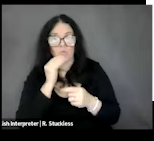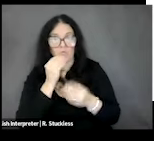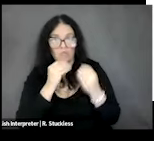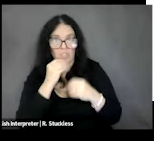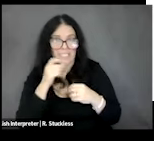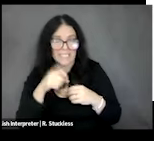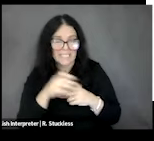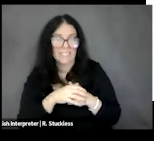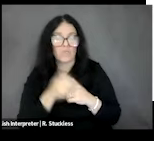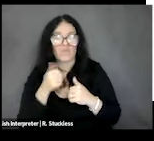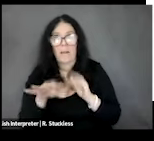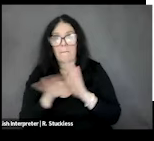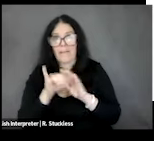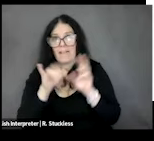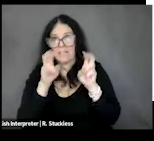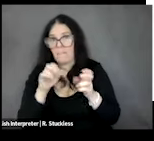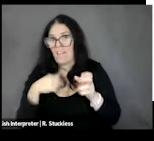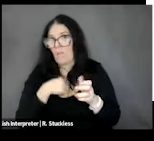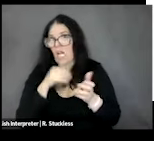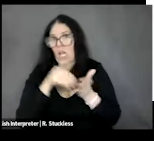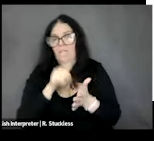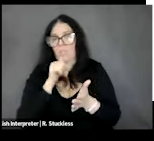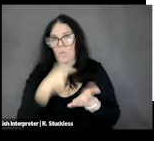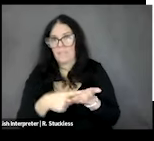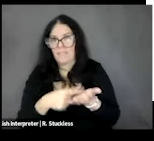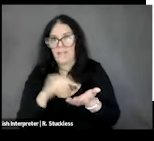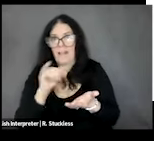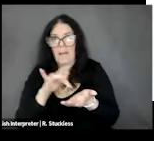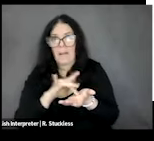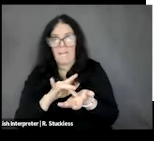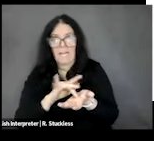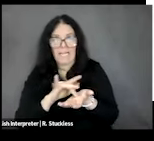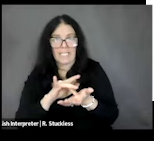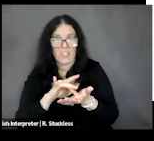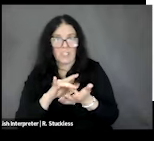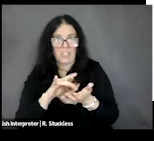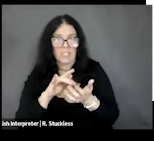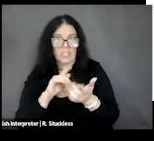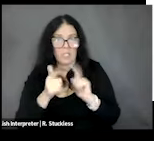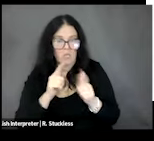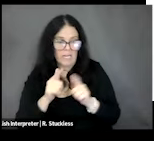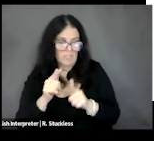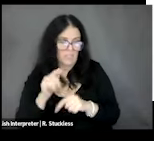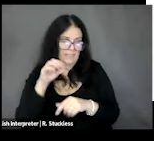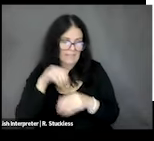discussed, like medication interactions and also the villainization within the wellness industry,